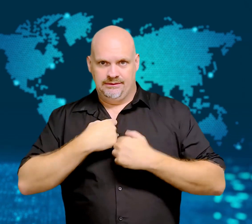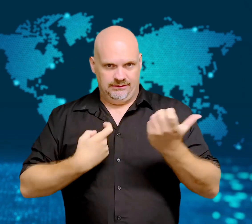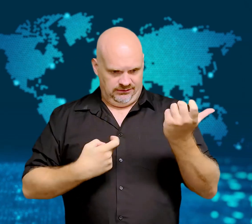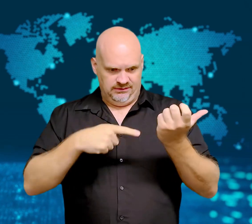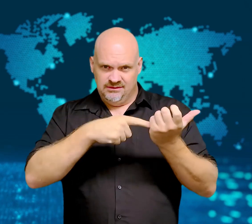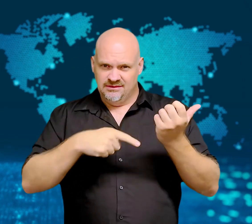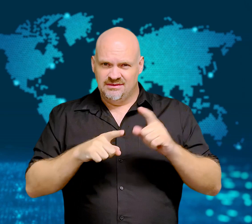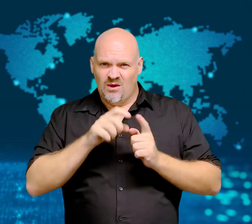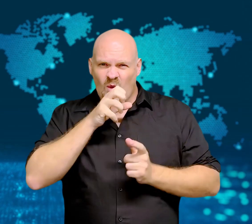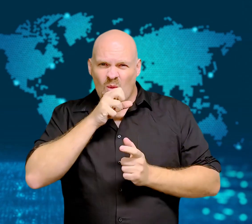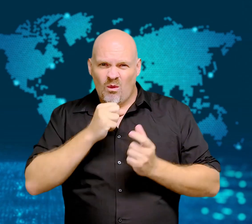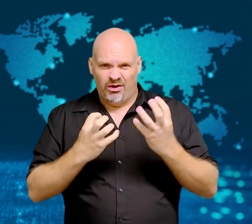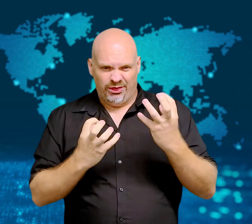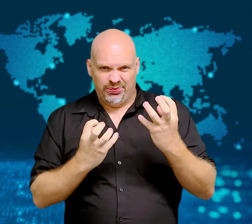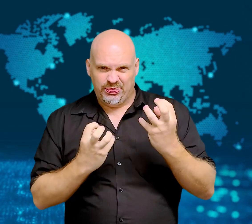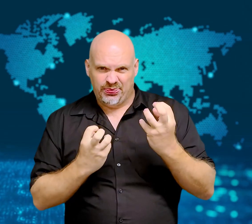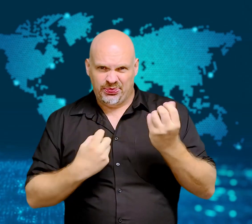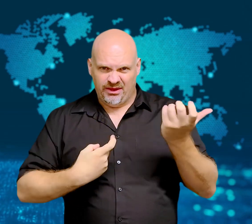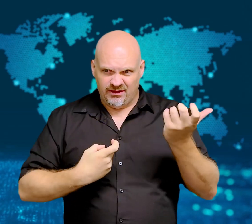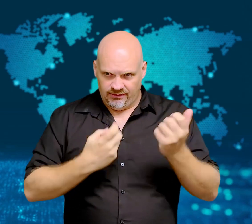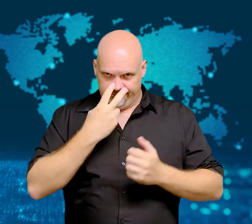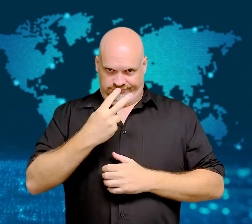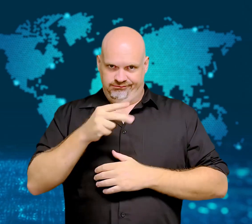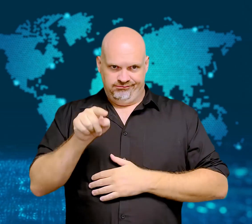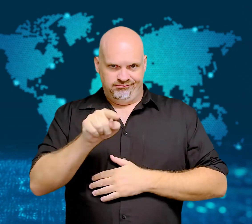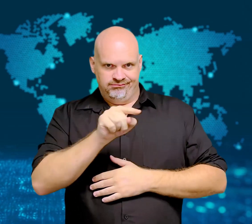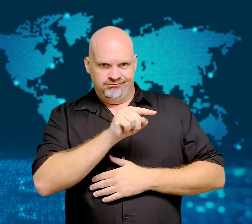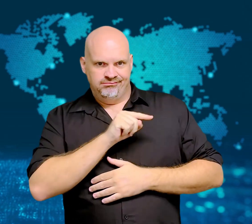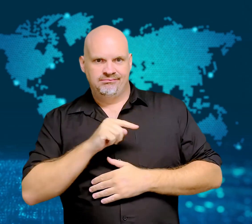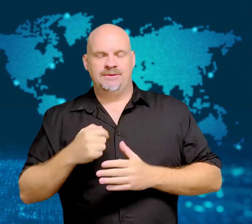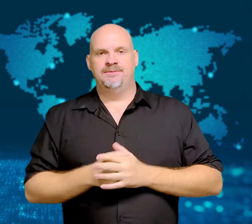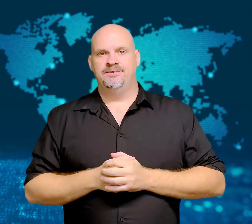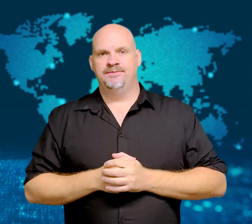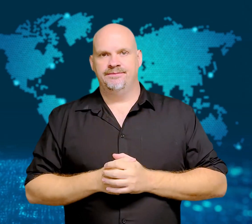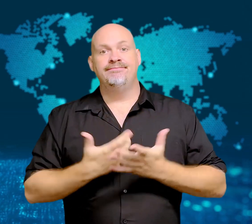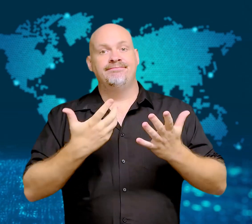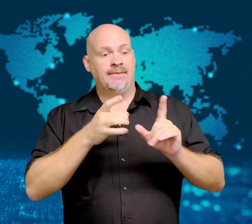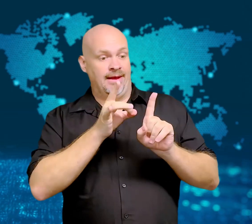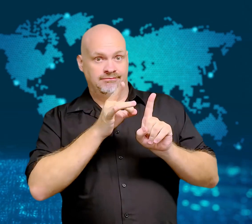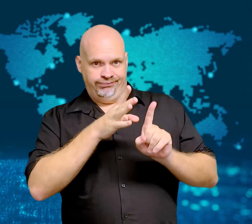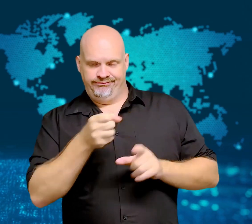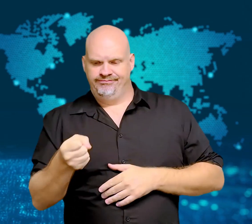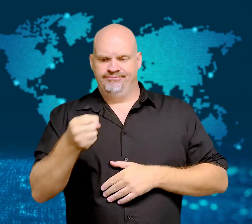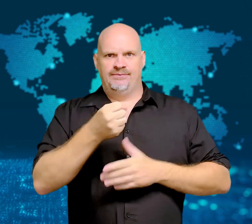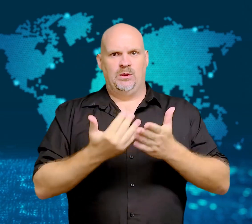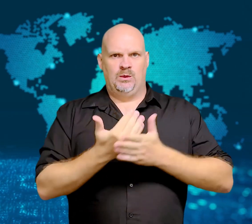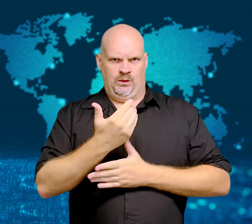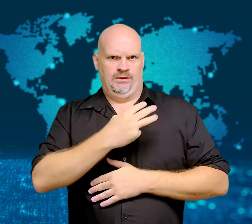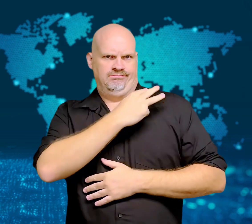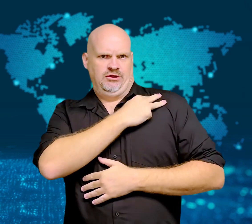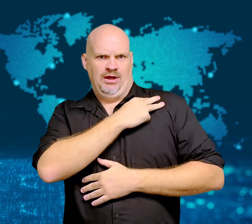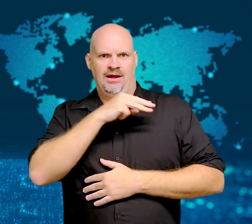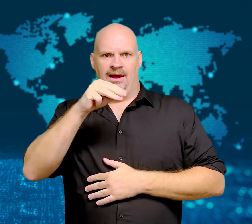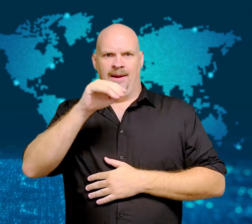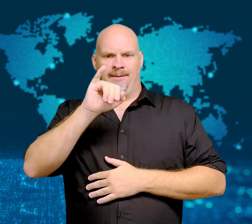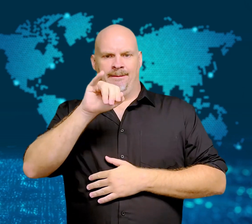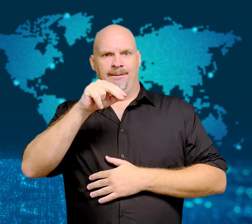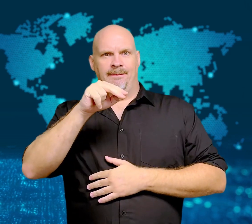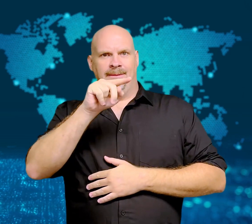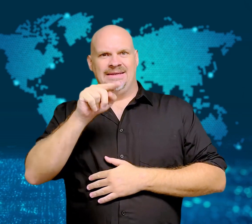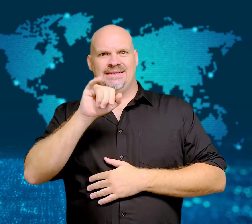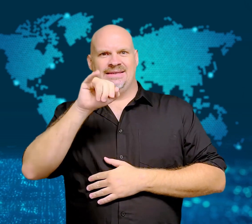General Mizintsev will now take his place.